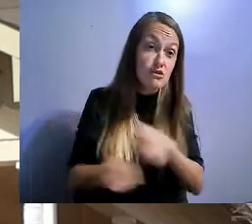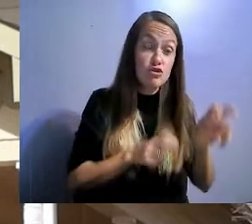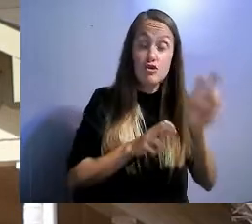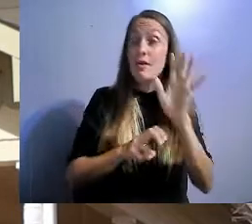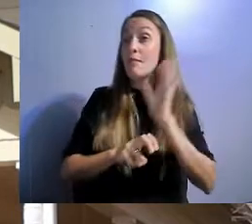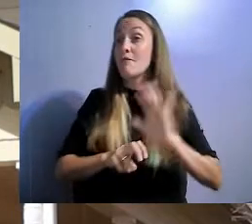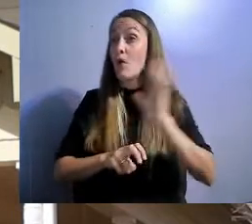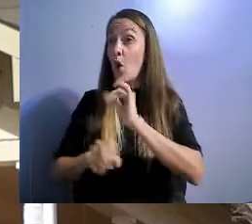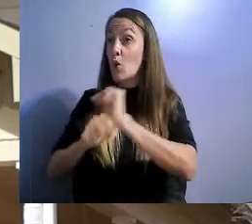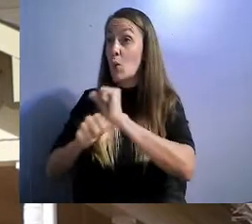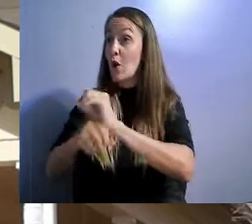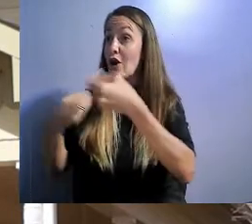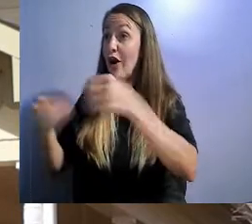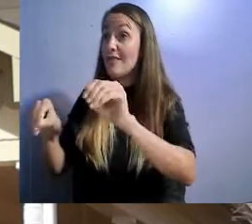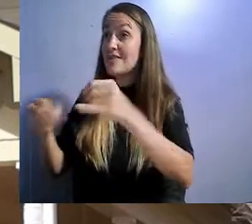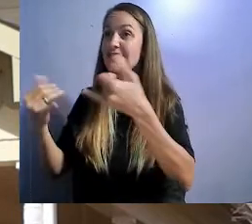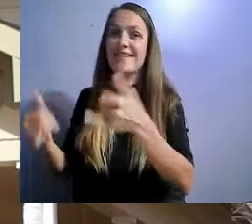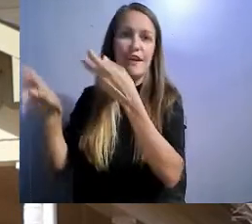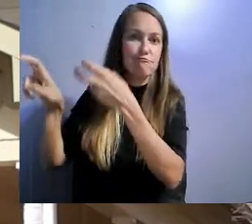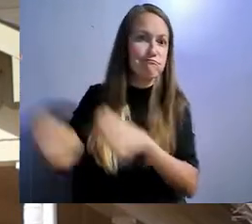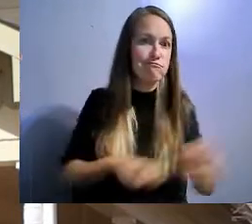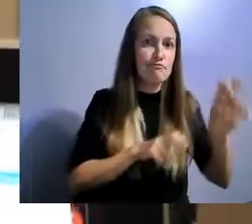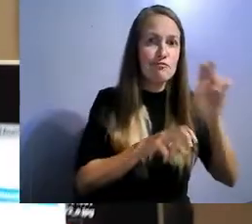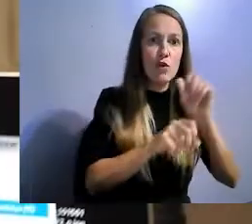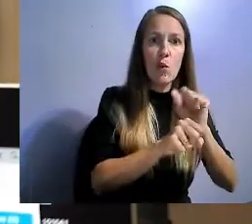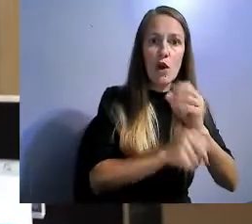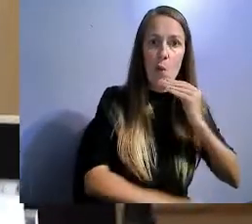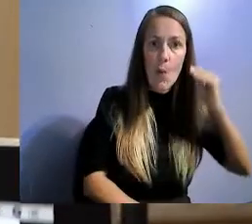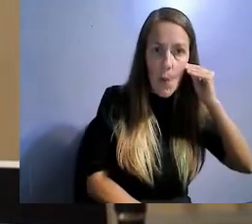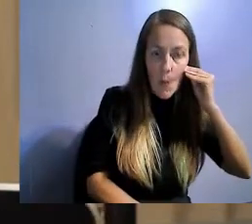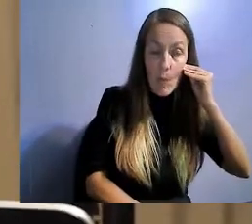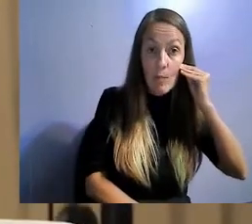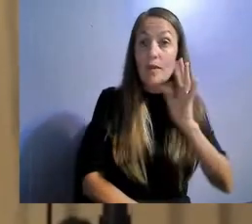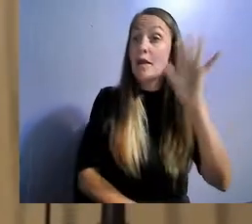The transition from having in person hearings to doing things over zoom.